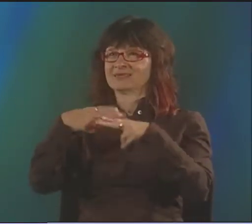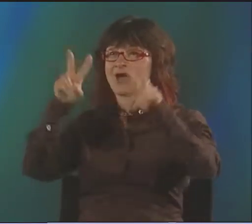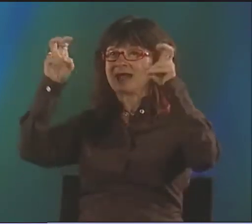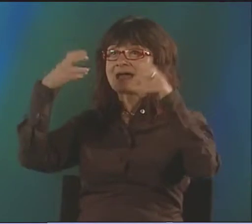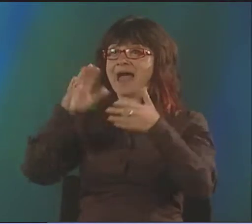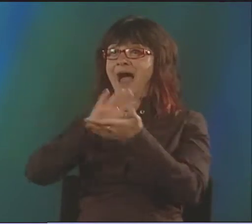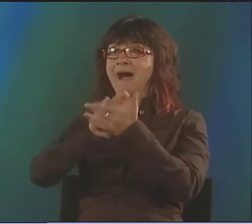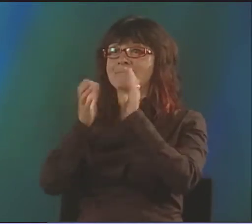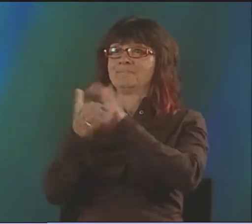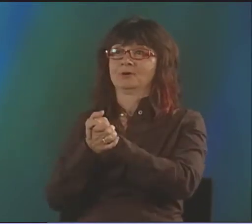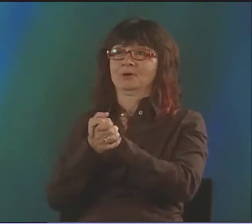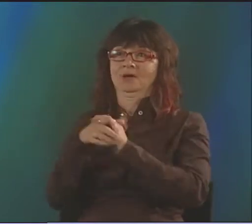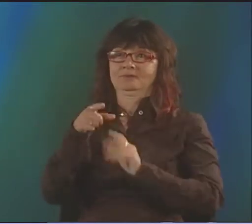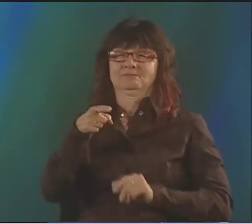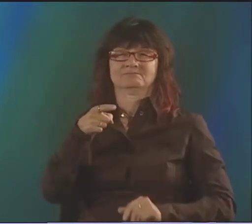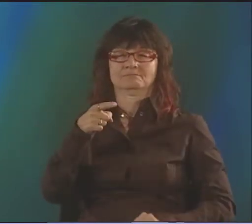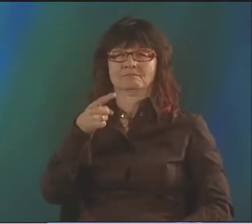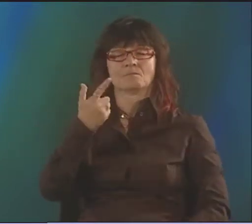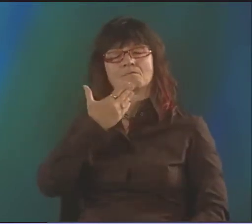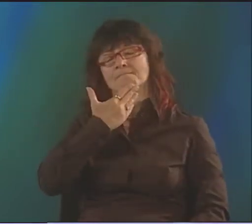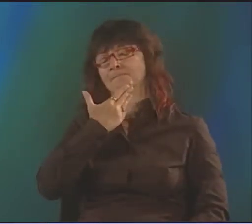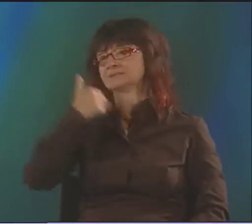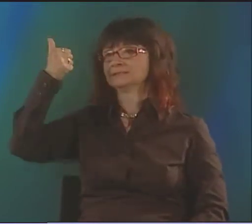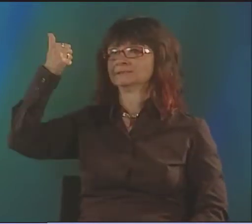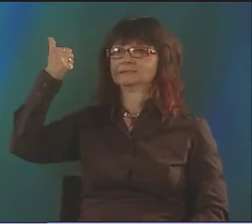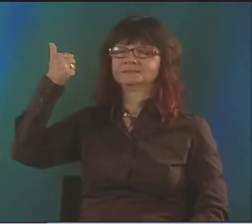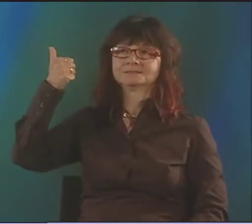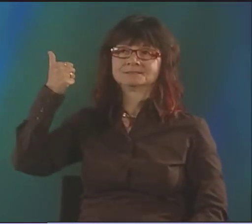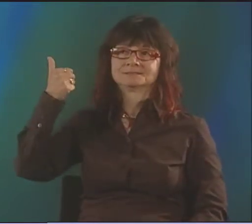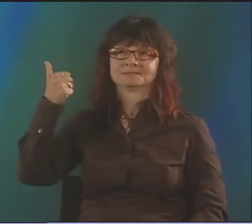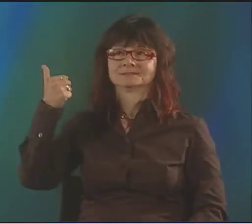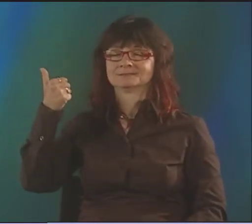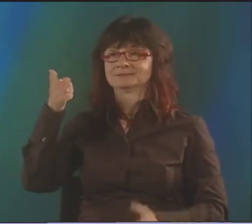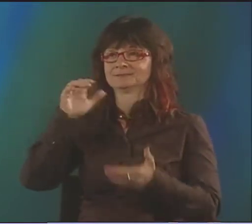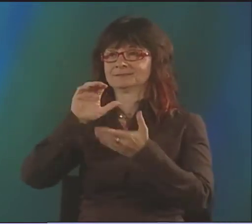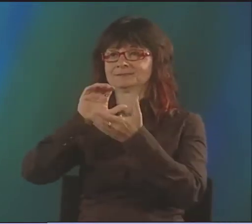I STILL USE THAT IDEA SOMETIMES. IT WAS REALLY NICE. THAT POEM WAS CALLED "HAMBURG,"